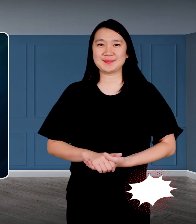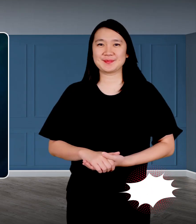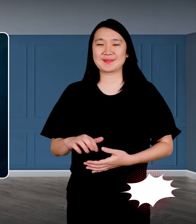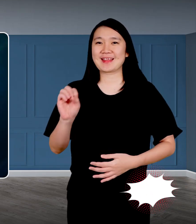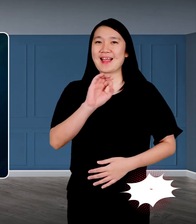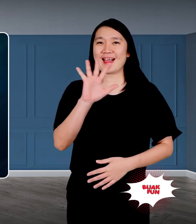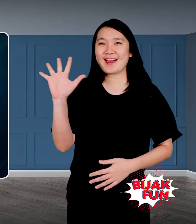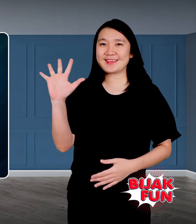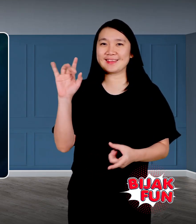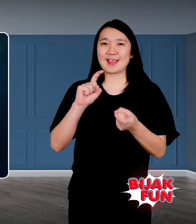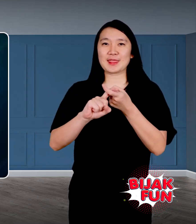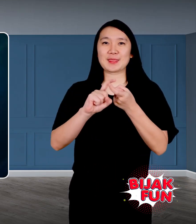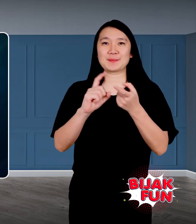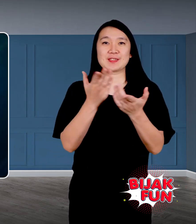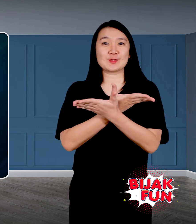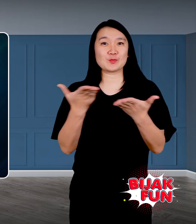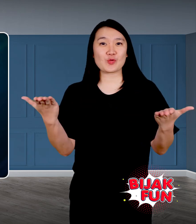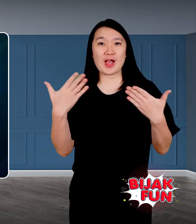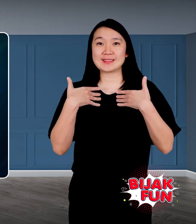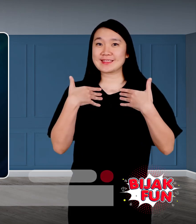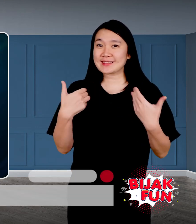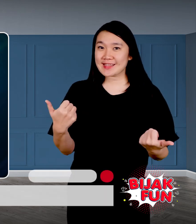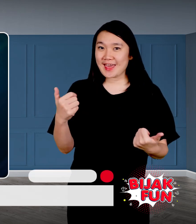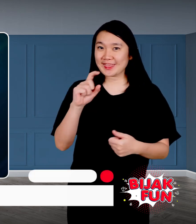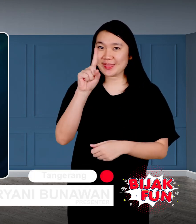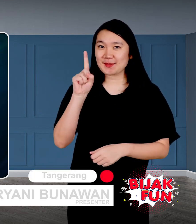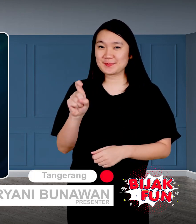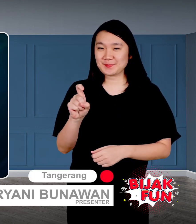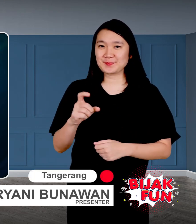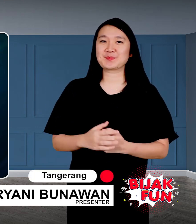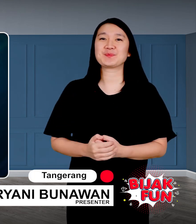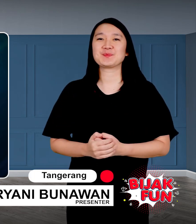Hello friends, are you healthy?